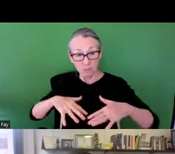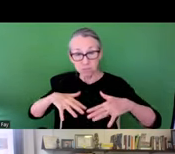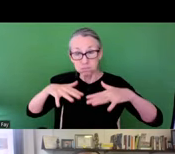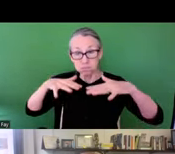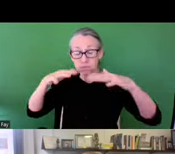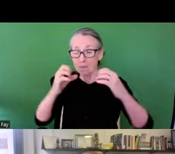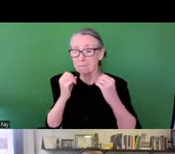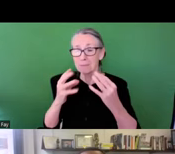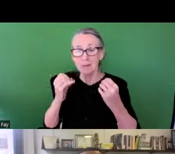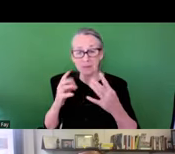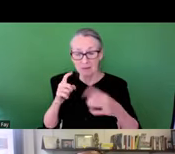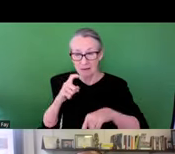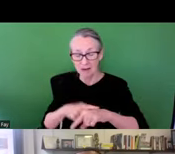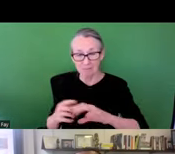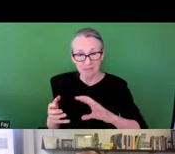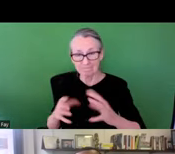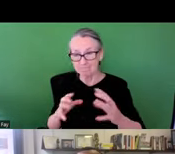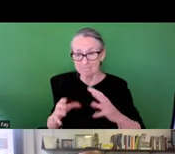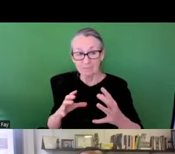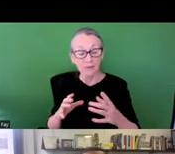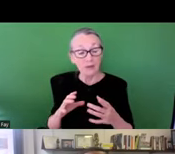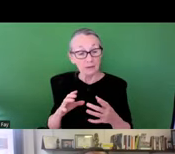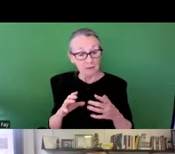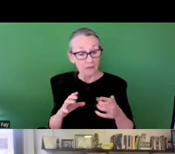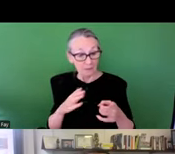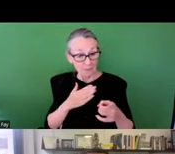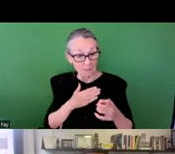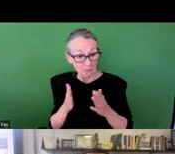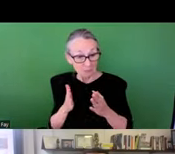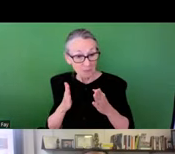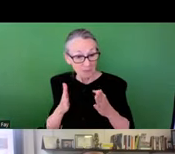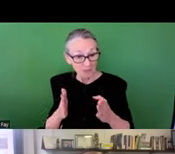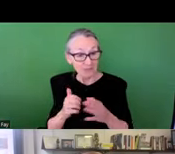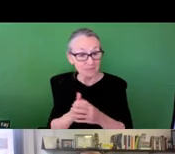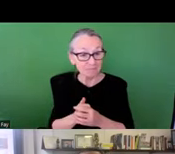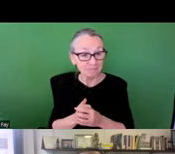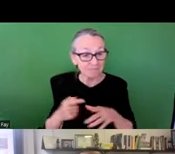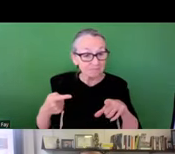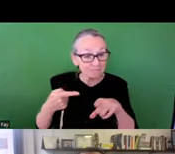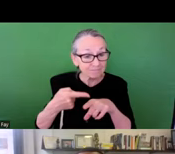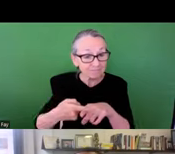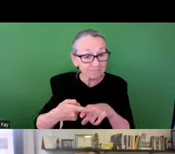where our house flooded on multiple occasions. The street that I grew up on specifically was a street by the name